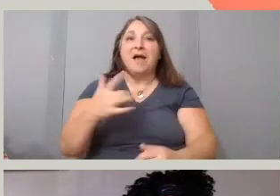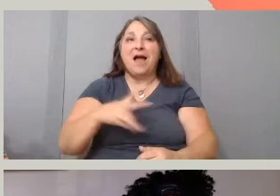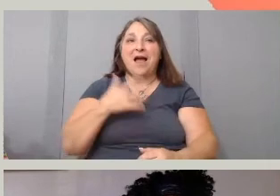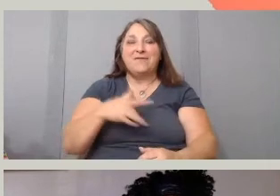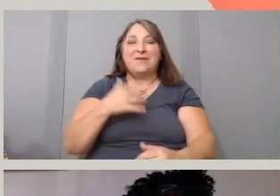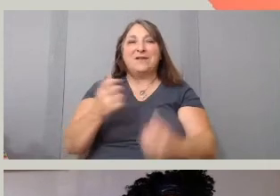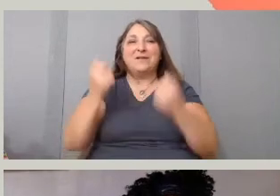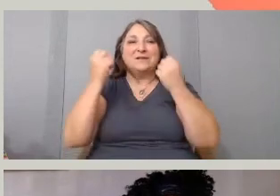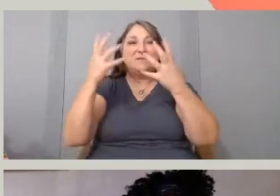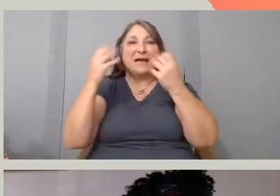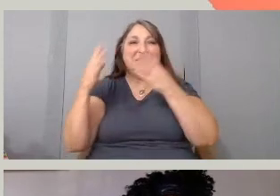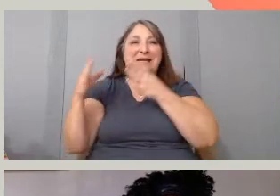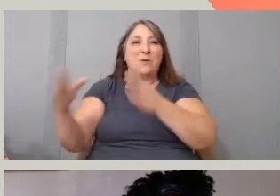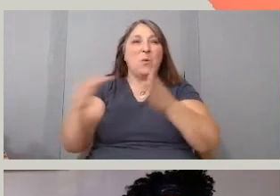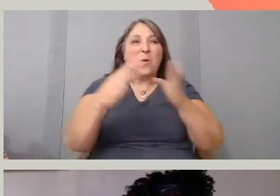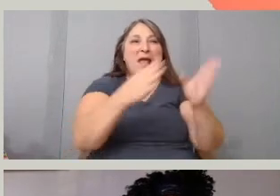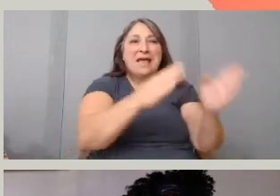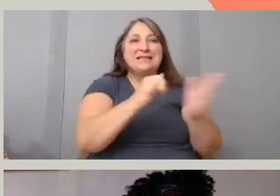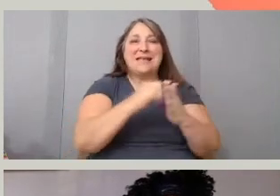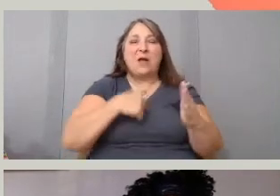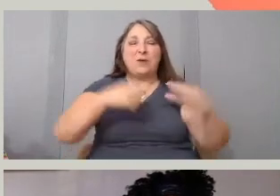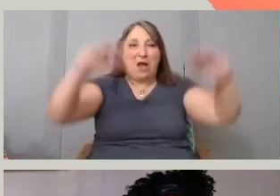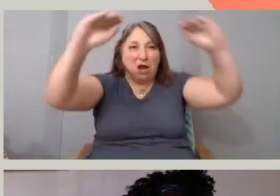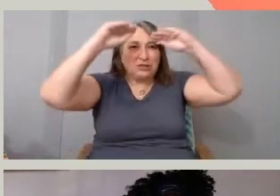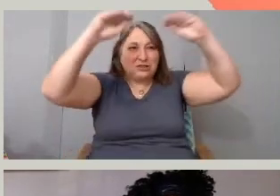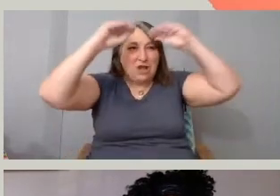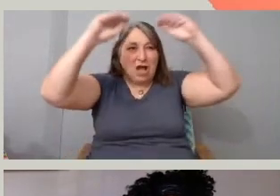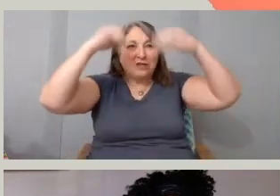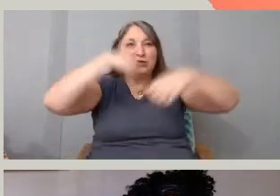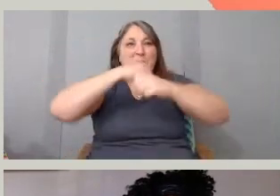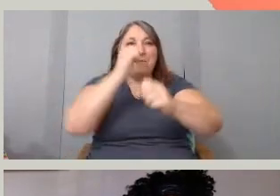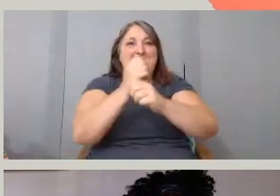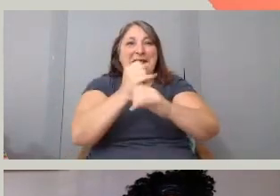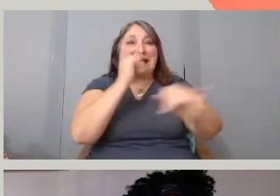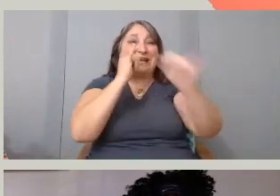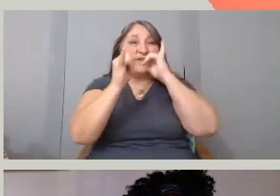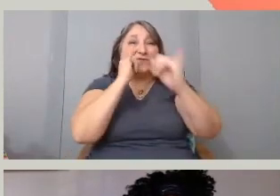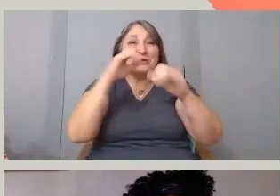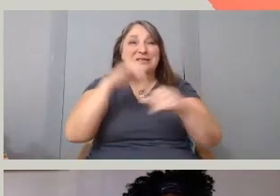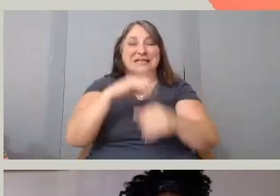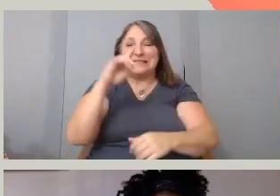in terms of the ways that we are taught to make interviews in a documentary film and conventions in terms of the ways